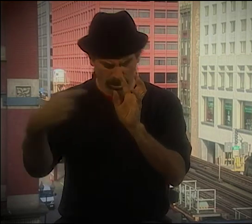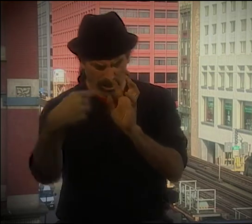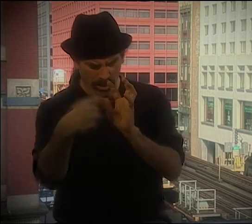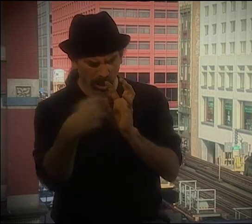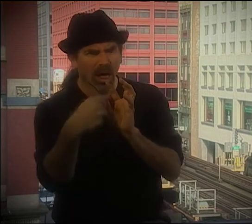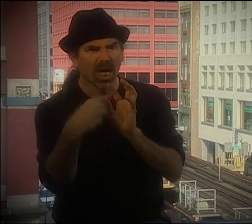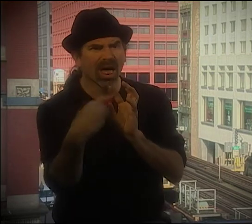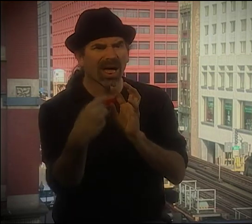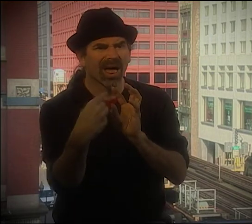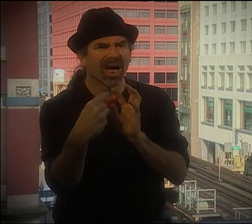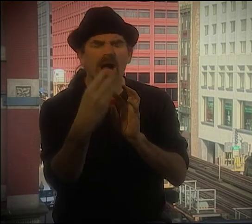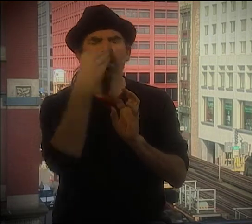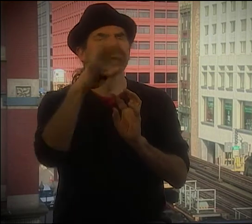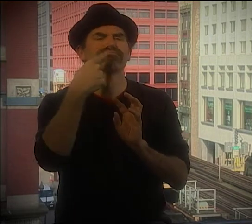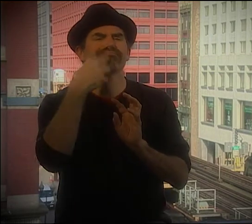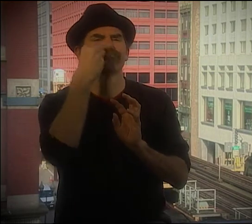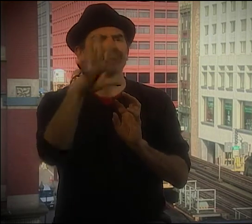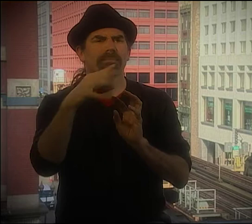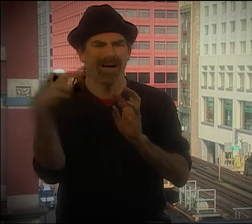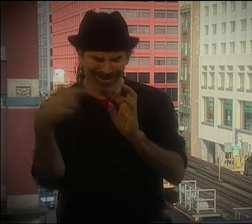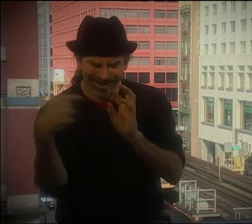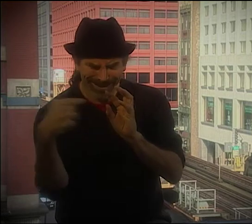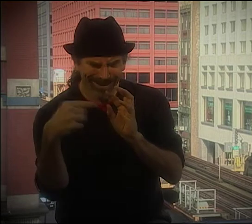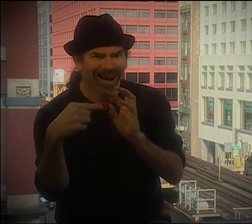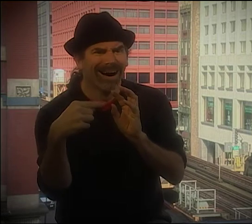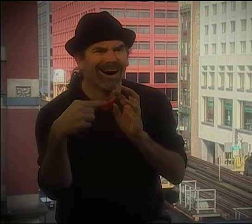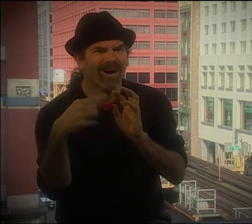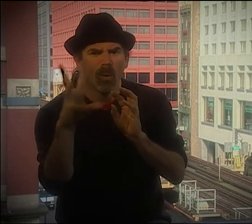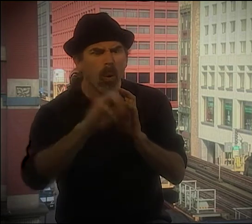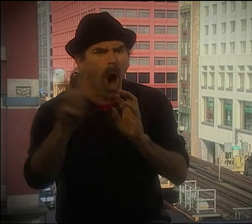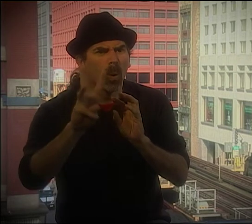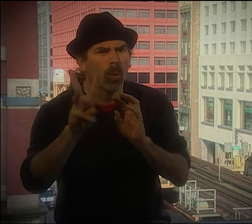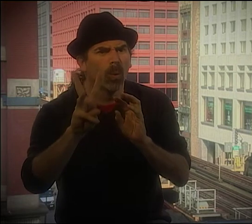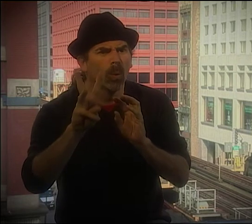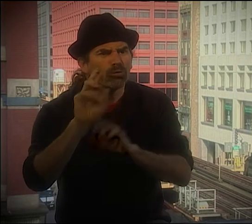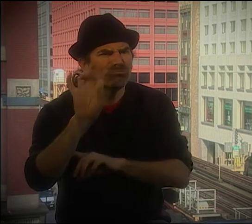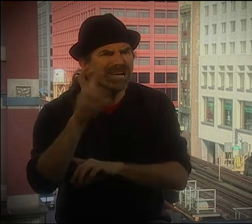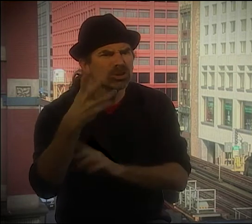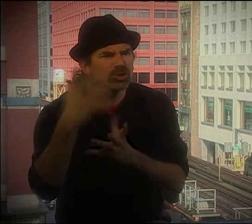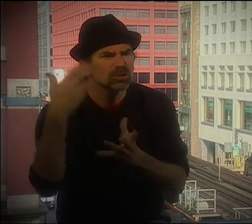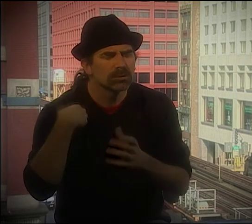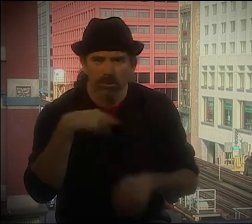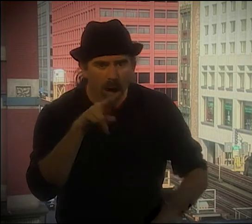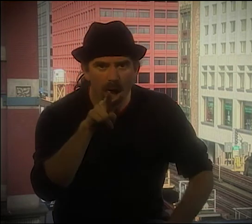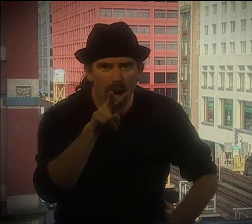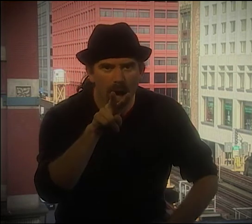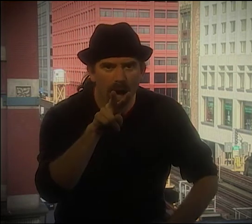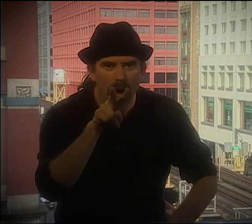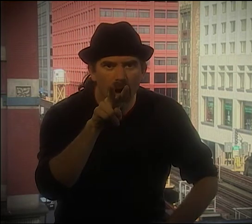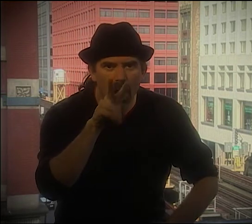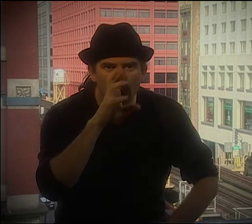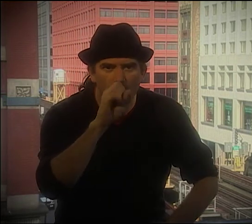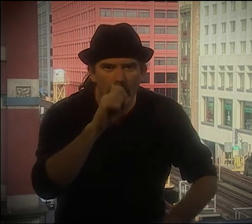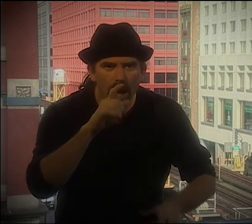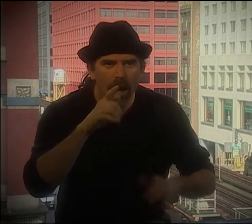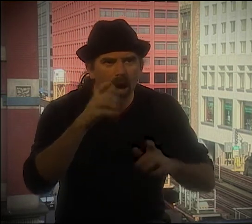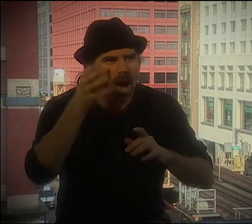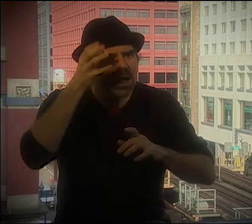SHE WAS GREAT AT SIGNING AND SPEAKING AT THE SAME TIME. BUT IF YOU IGNORE WHAT SHE WAS SAYING, IF YOU LOOK